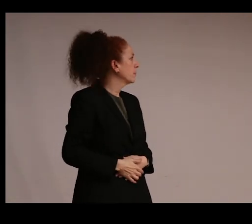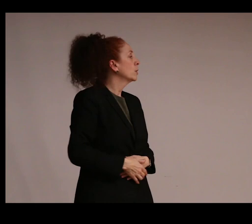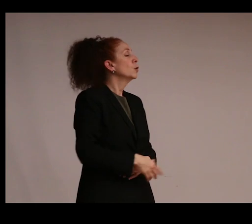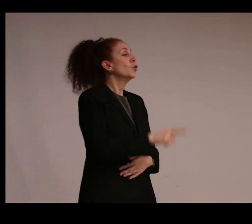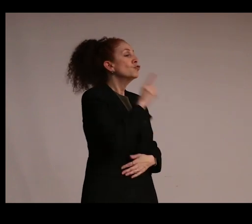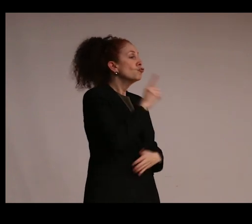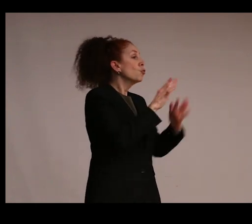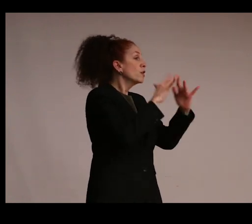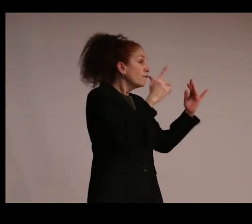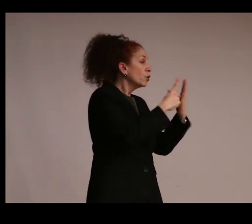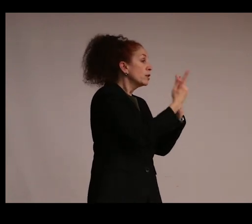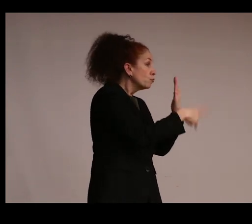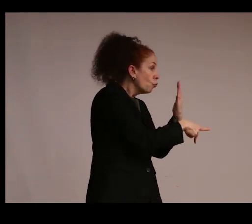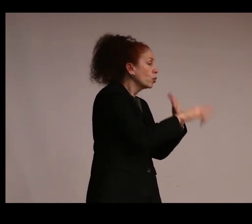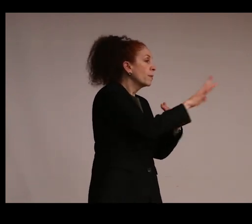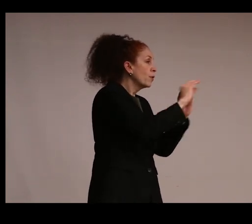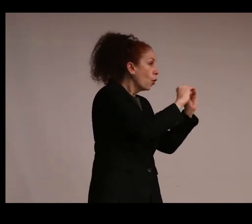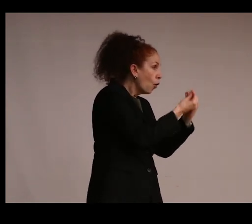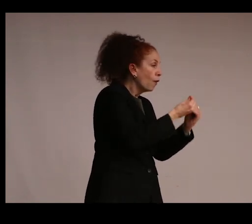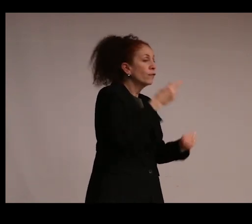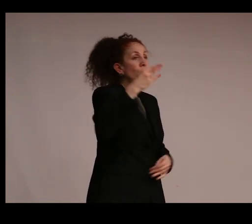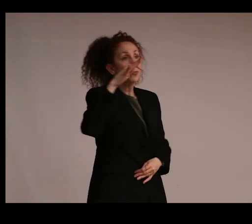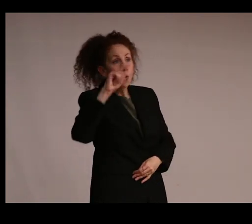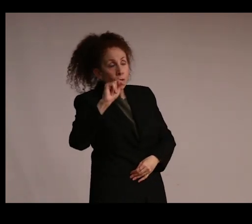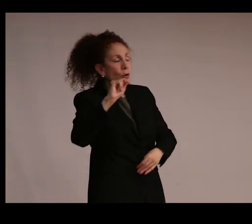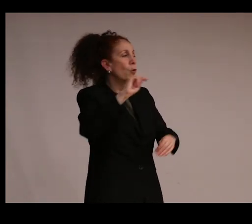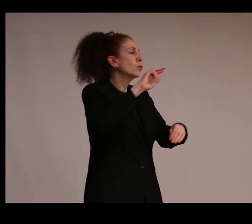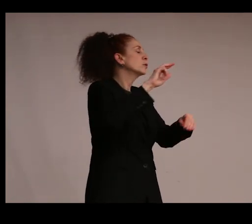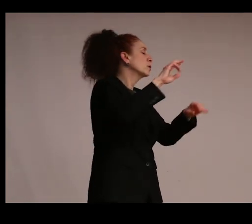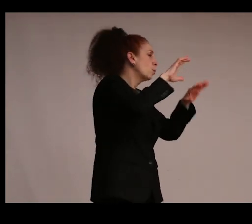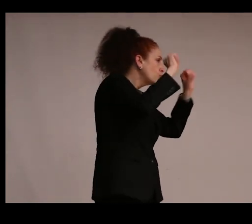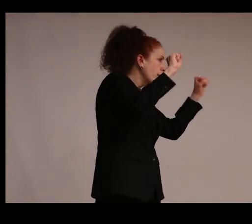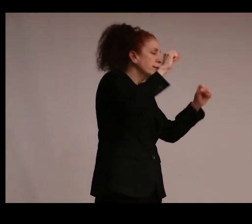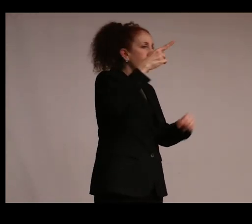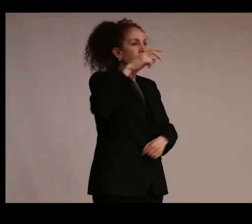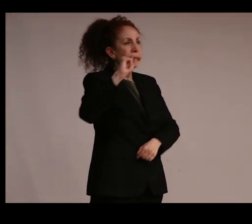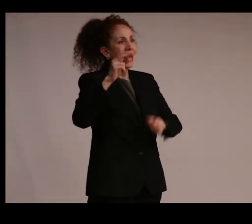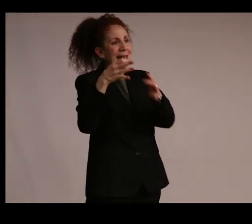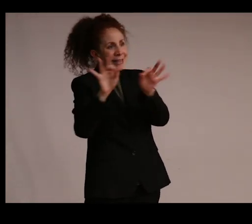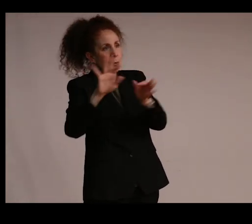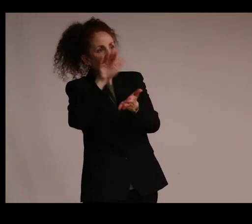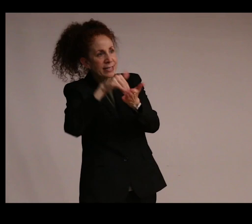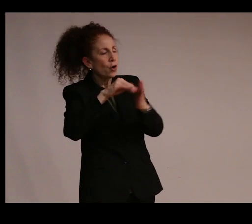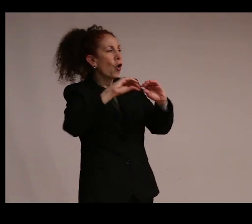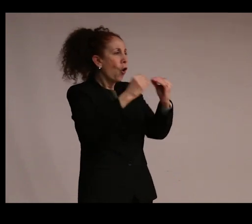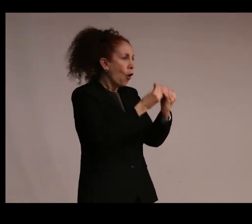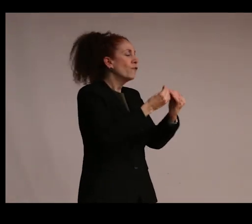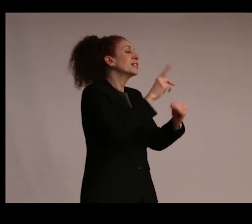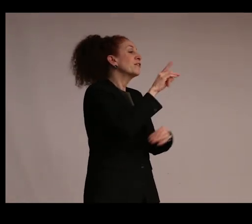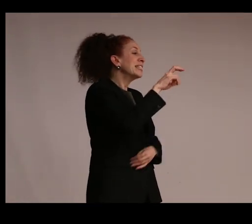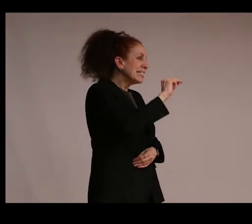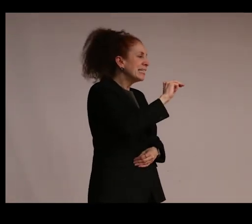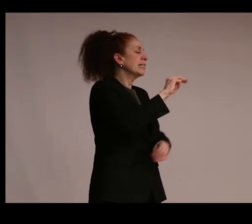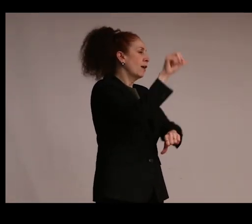Fund and the provost's office, the president's office, the Penn Language Center, and the office of the dean of Arts and Sciences.